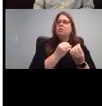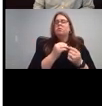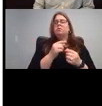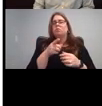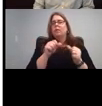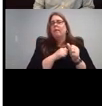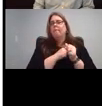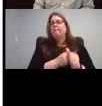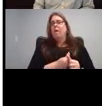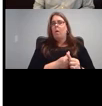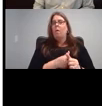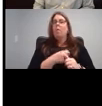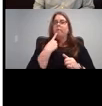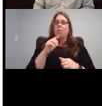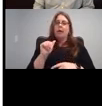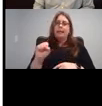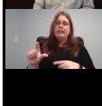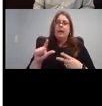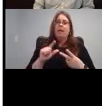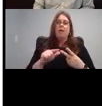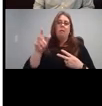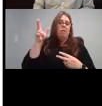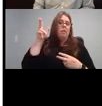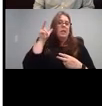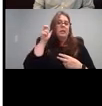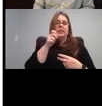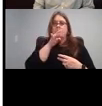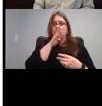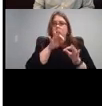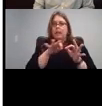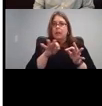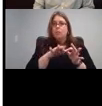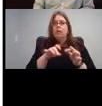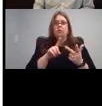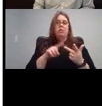ASL for listening and spoken language and for audiology and highlight